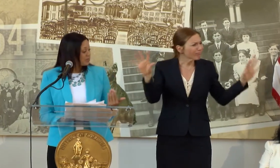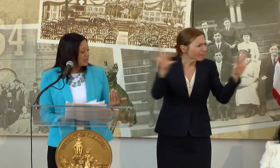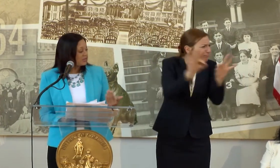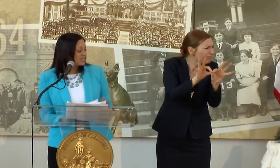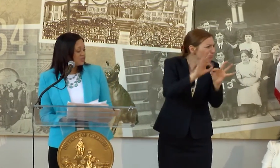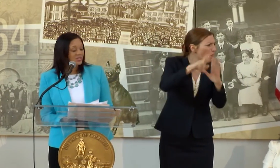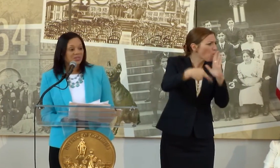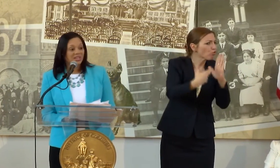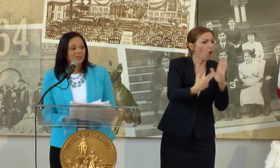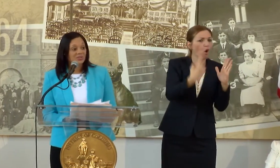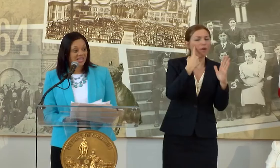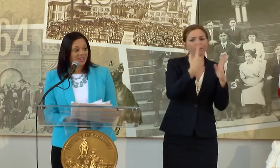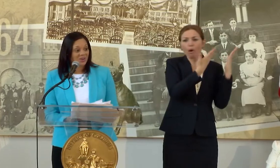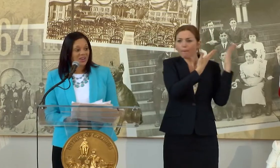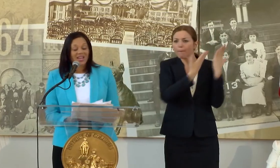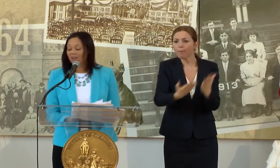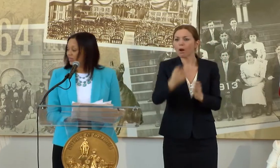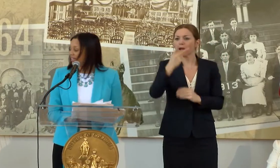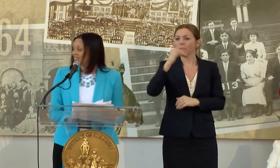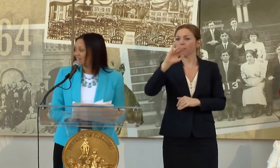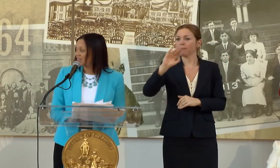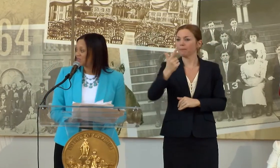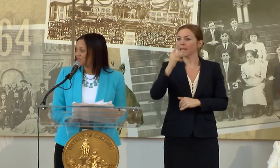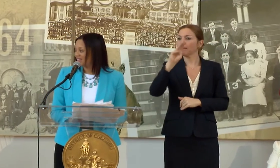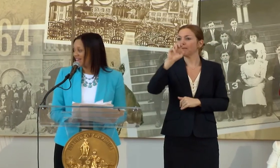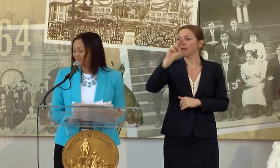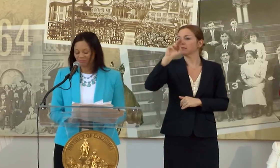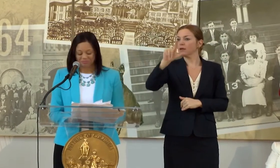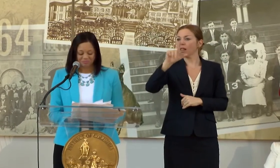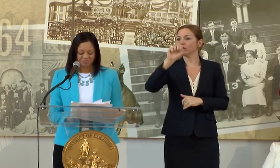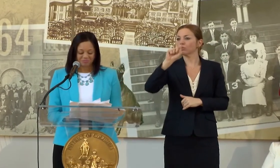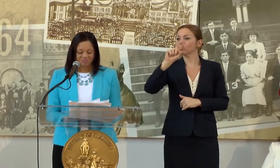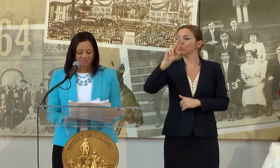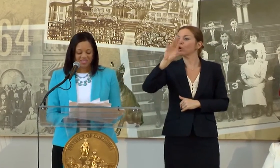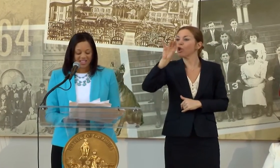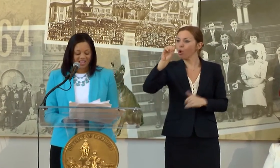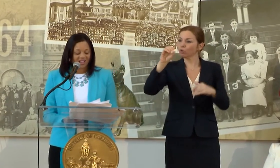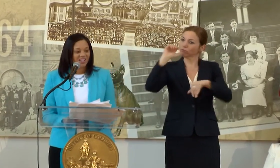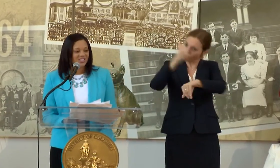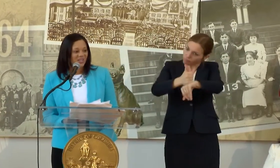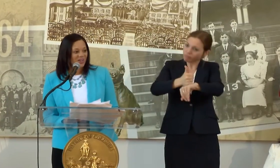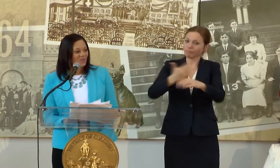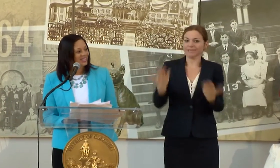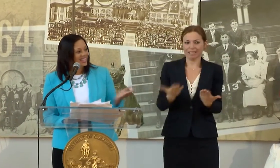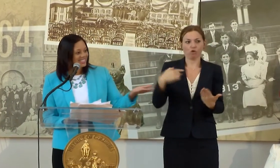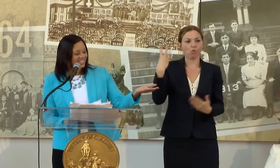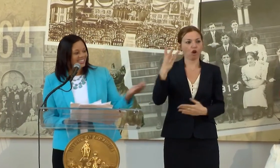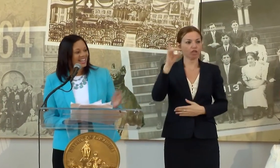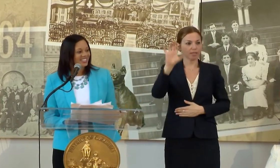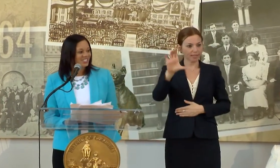PIGMENTAL STUDIOS HERE AND I WOULD LIKE TO ACKNOWLEDGE THE